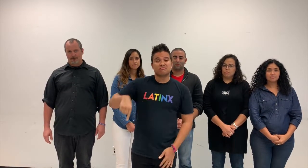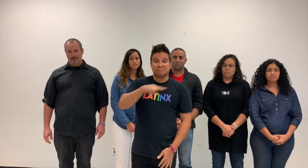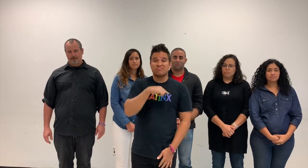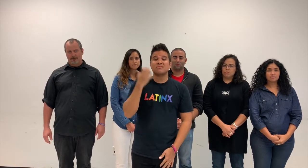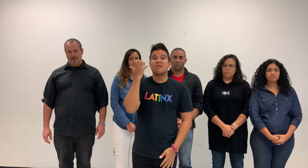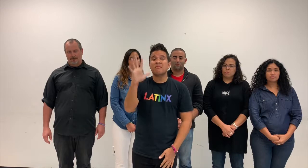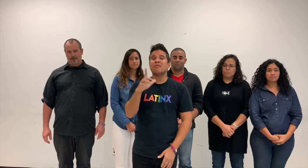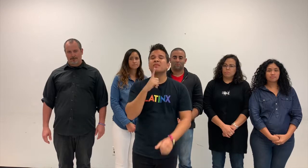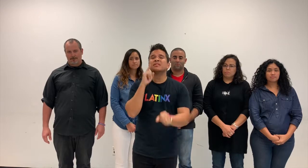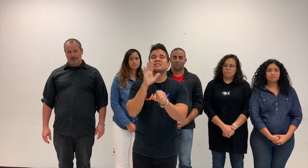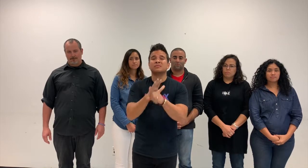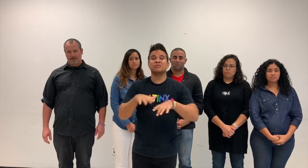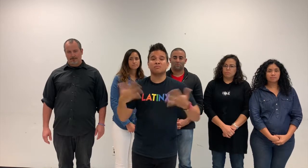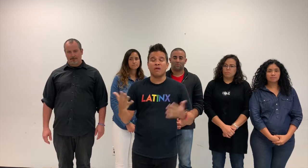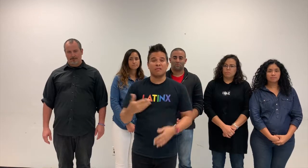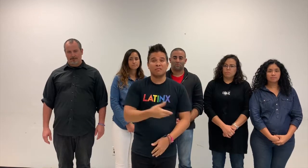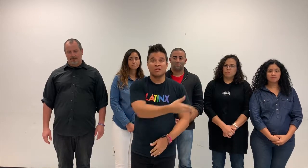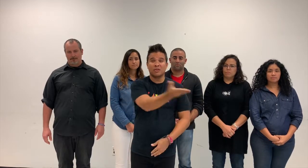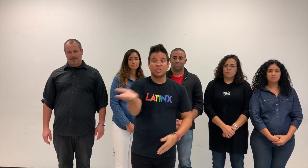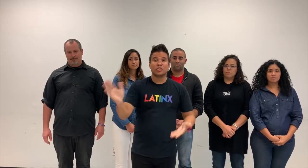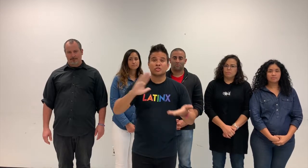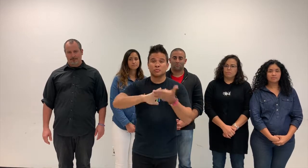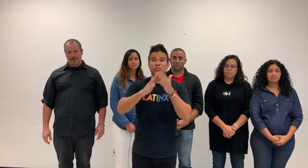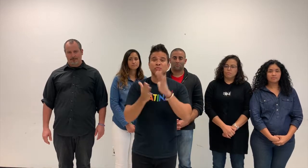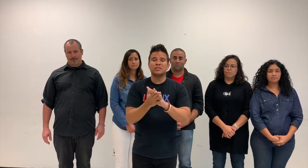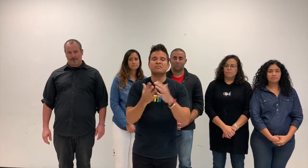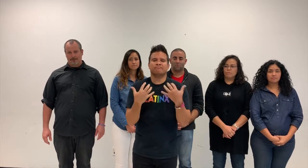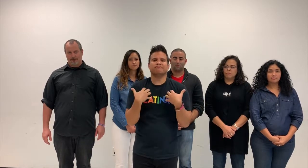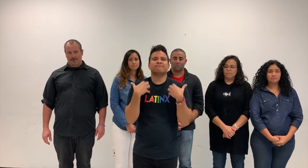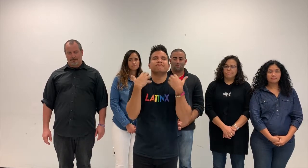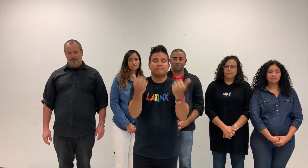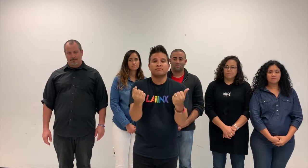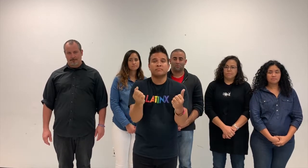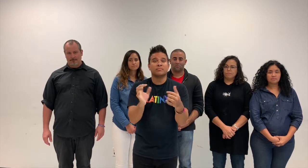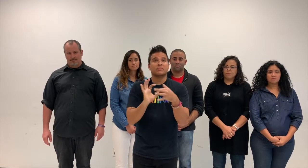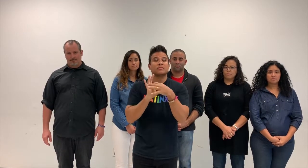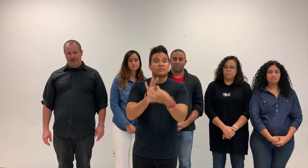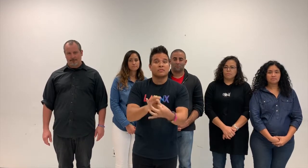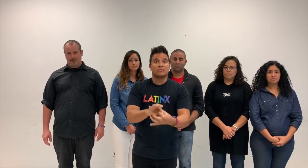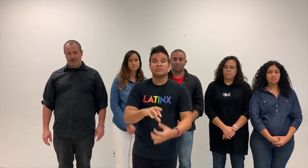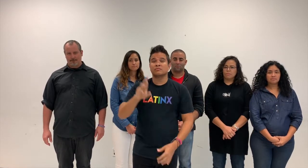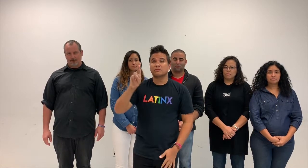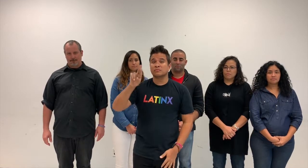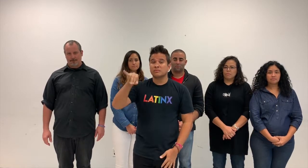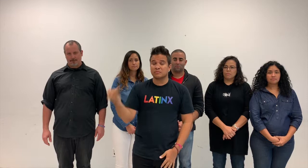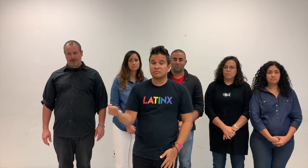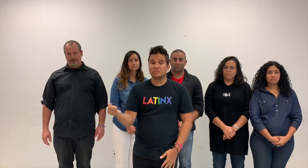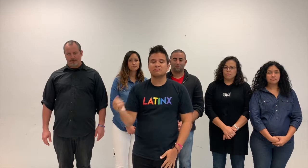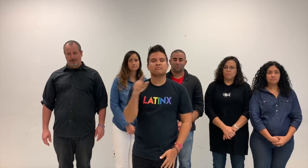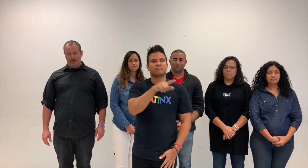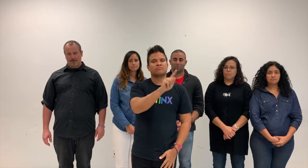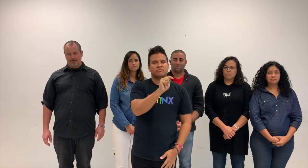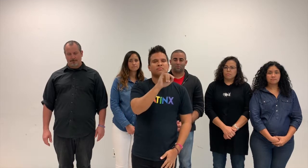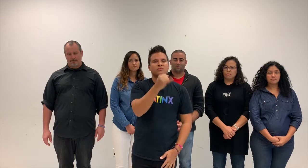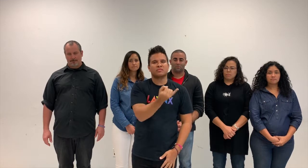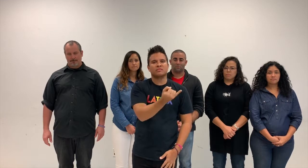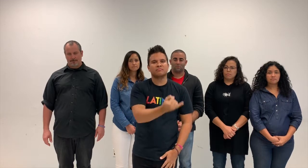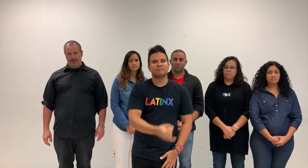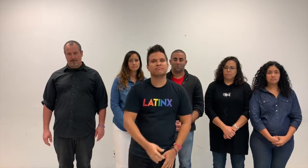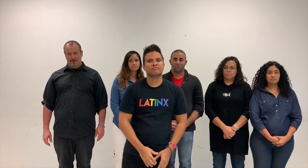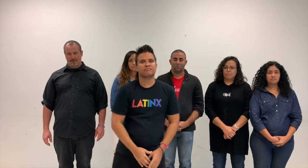Council de Manos is committed to continuous healing process with our community in RJ and TJ approaches.